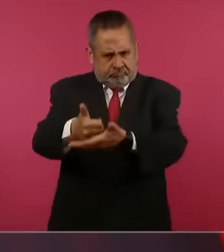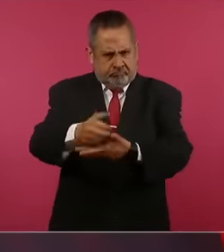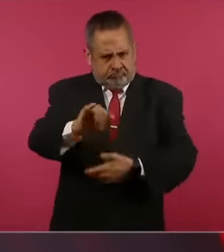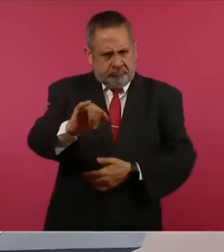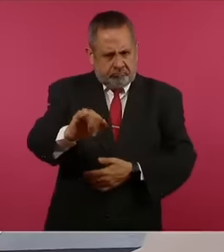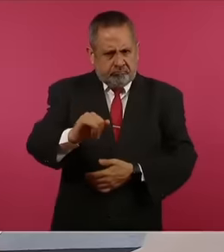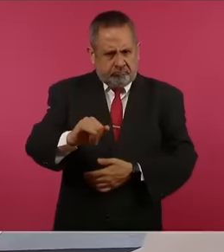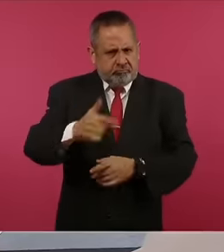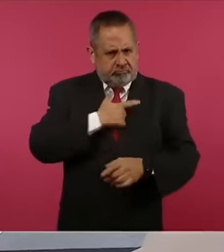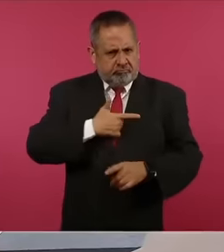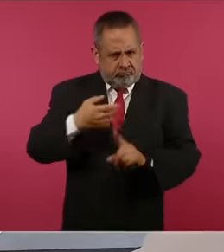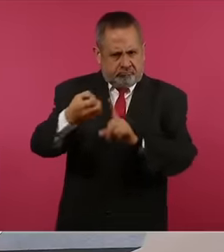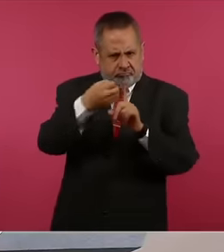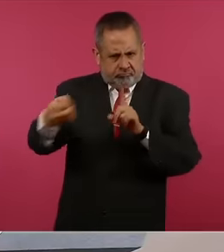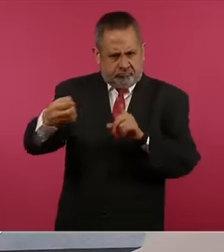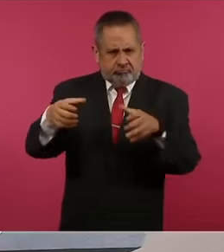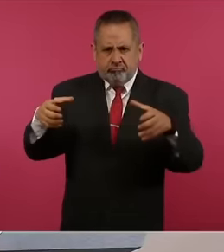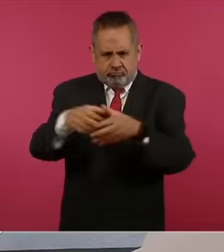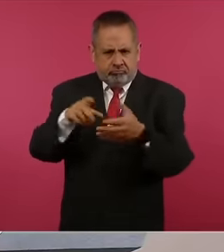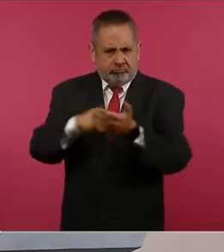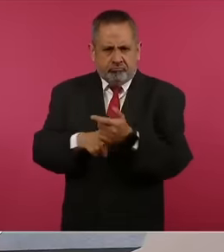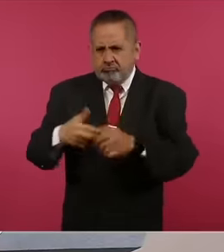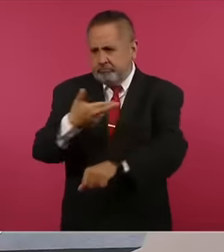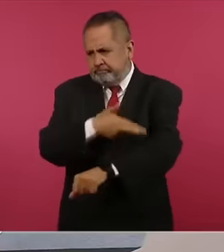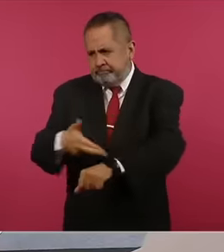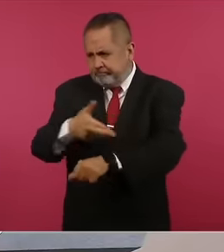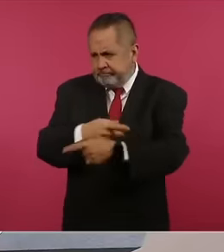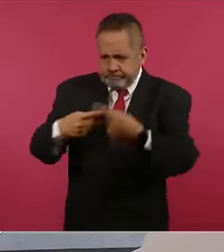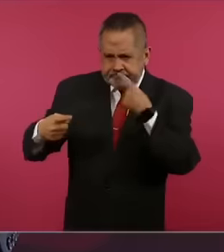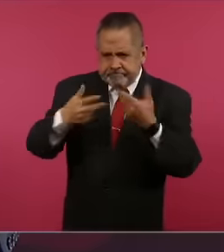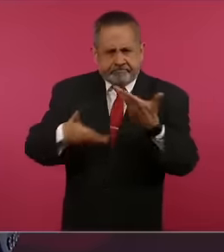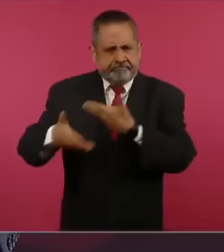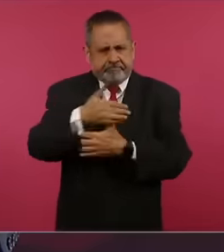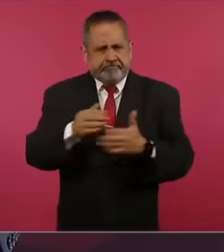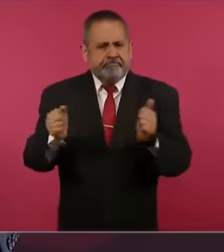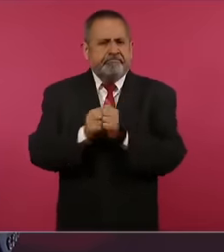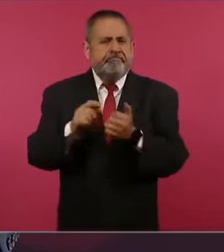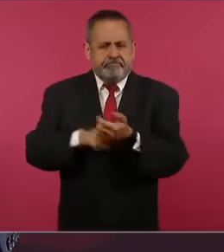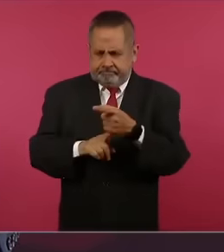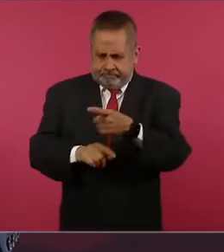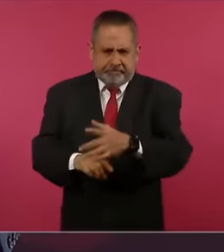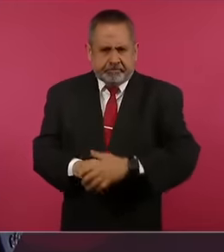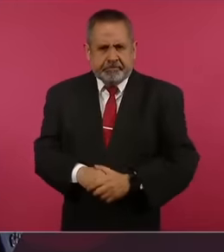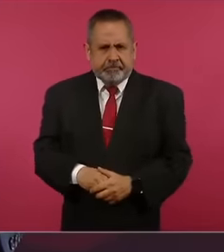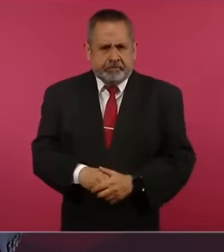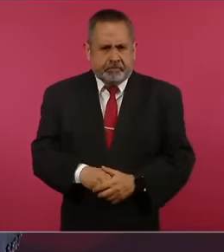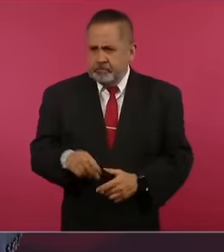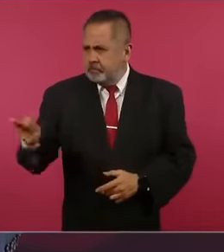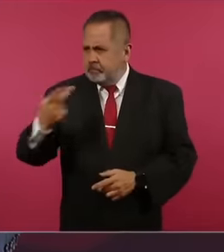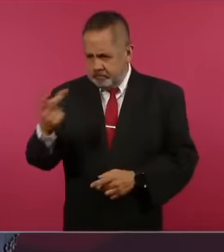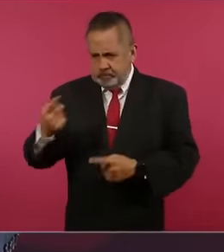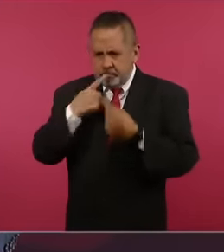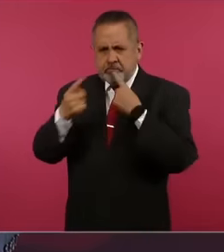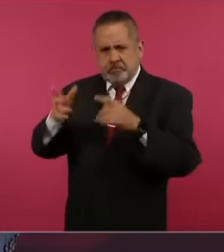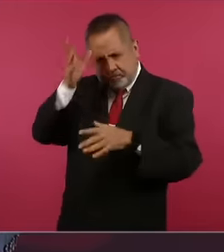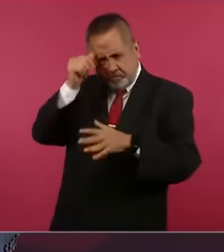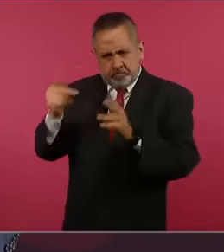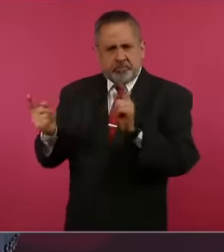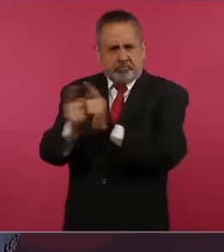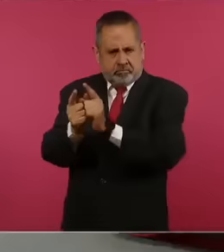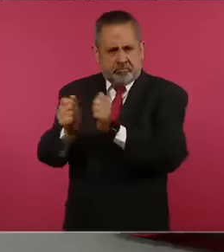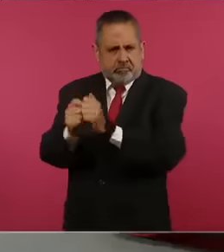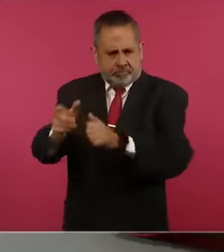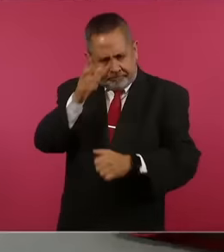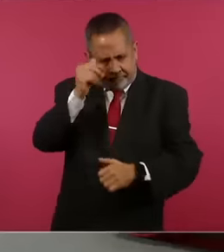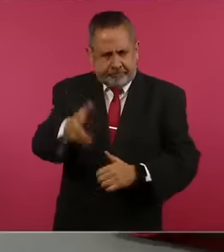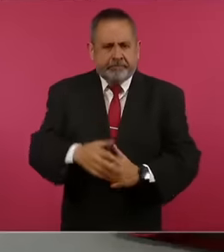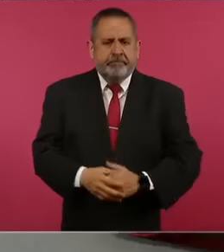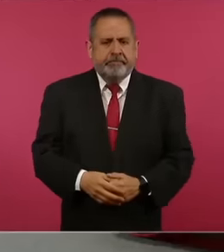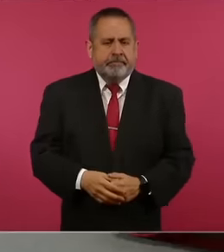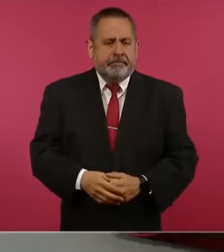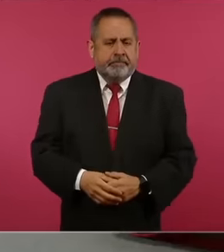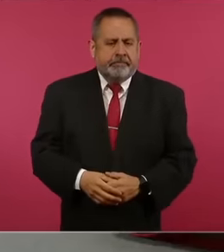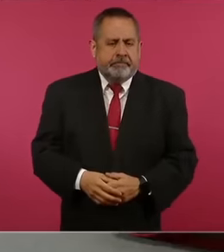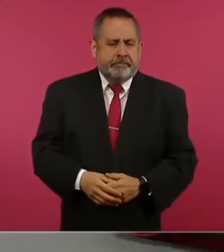the organization in logistics Agree, thank you very much, Mr. President, and greetings